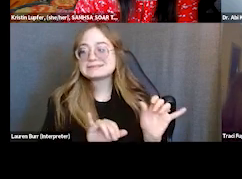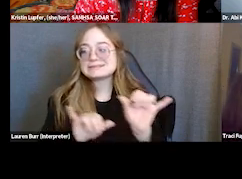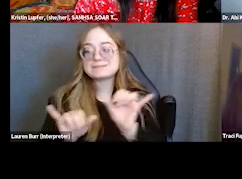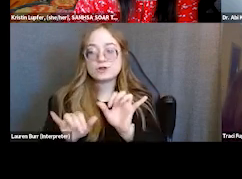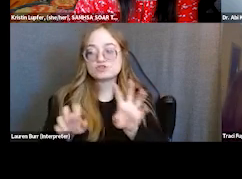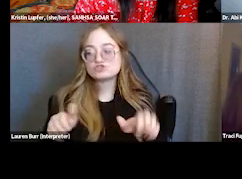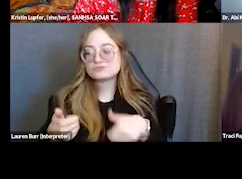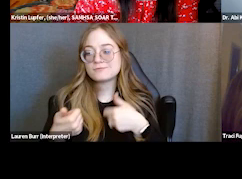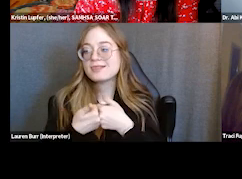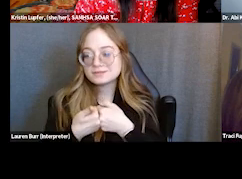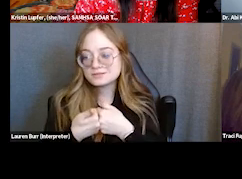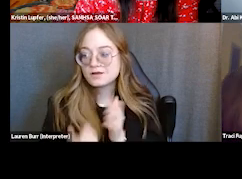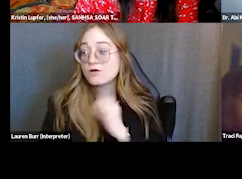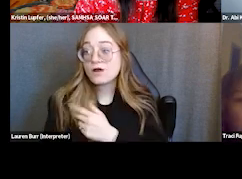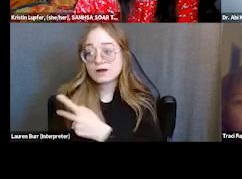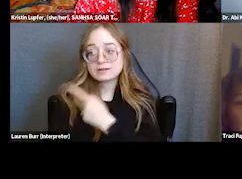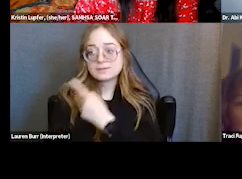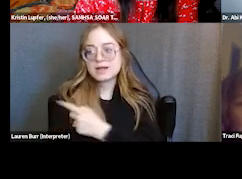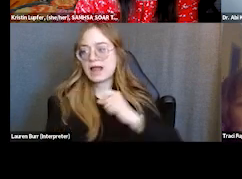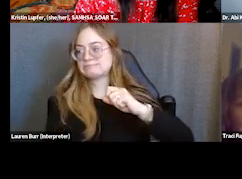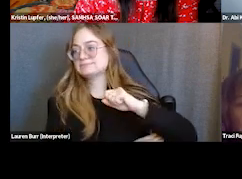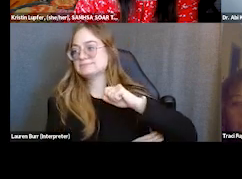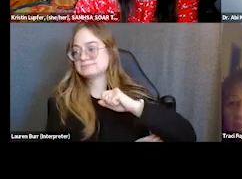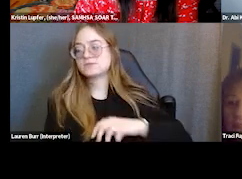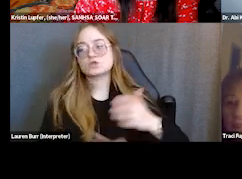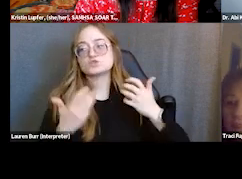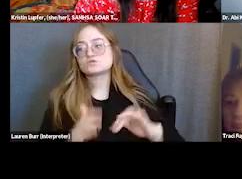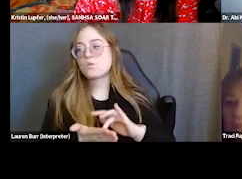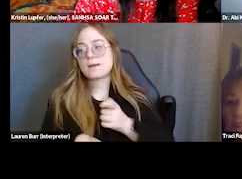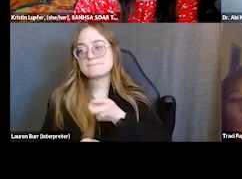"Well, our patient is not willing to take a pill and can't,